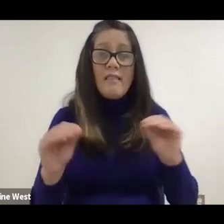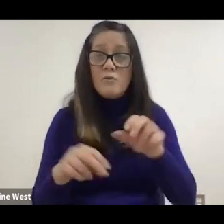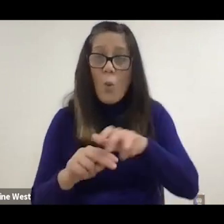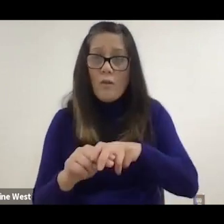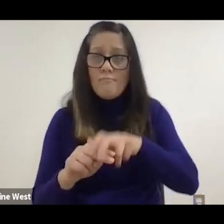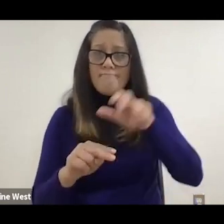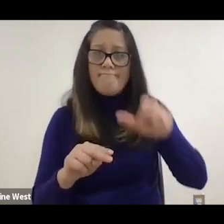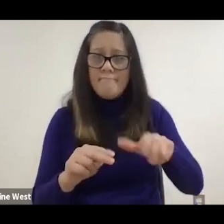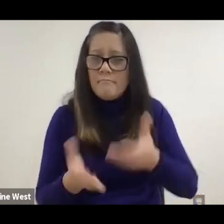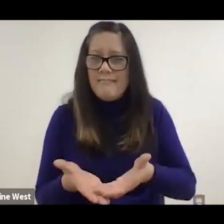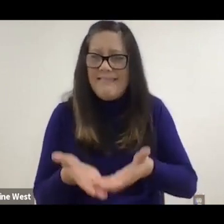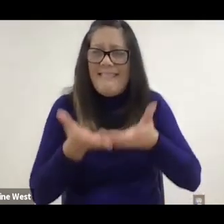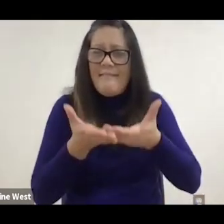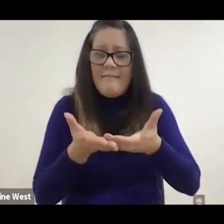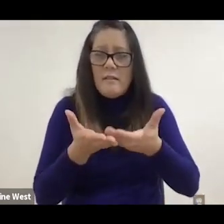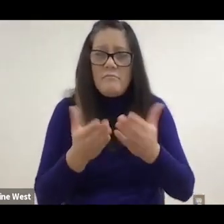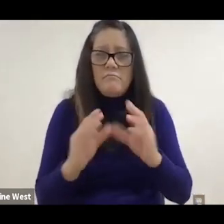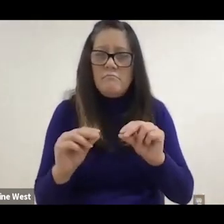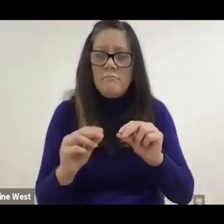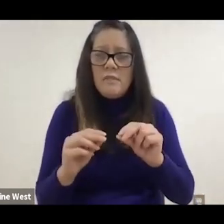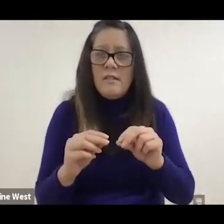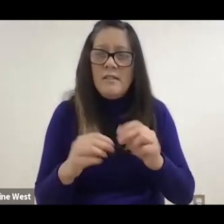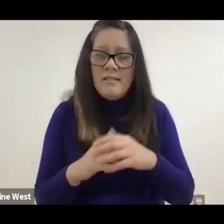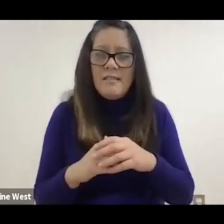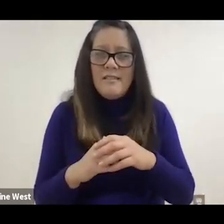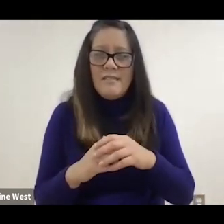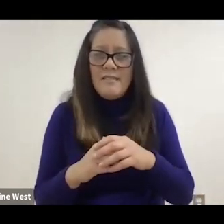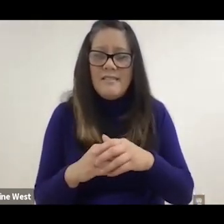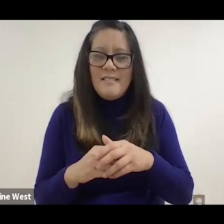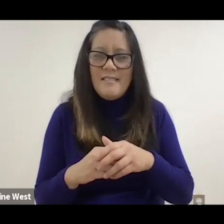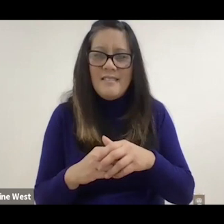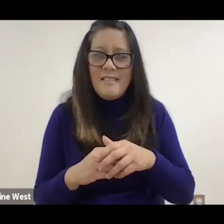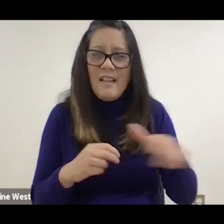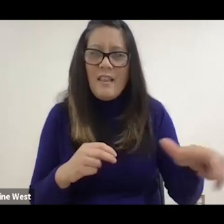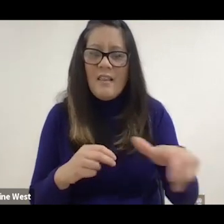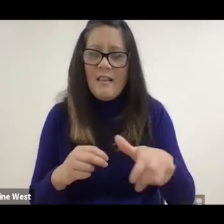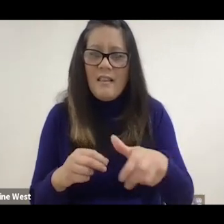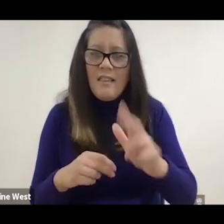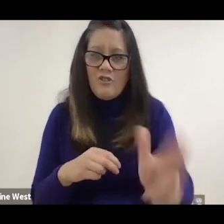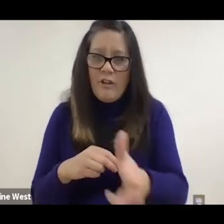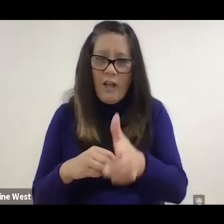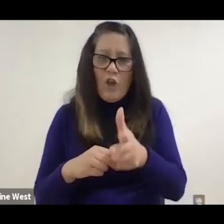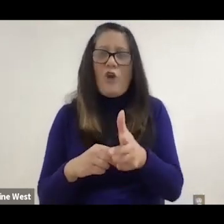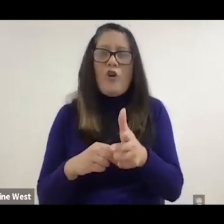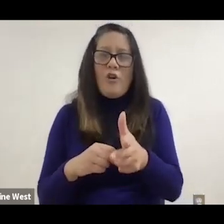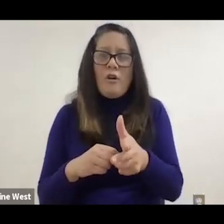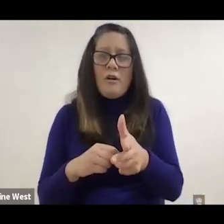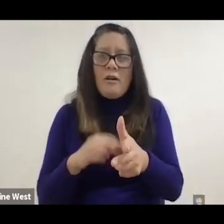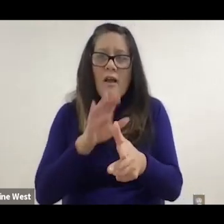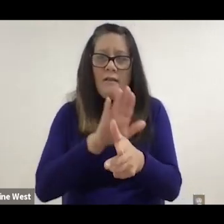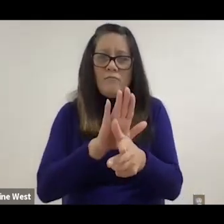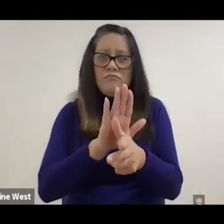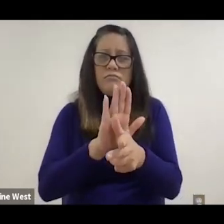and basically the wheelchair kind of pours the person into bed and the conveyor sort of help suck